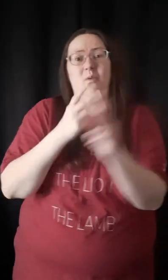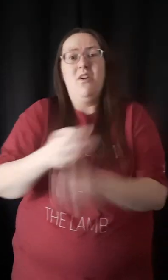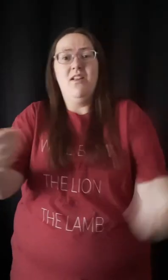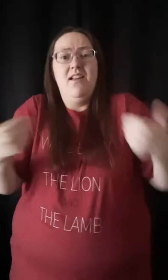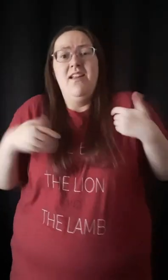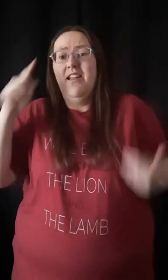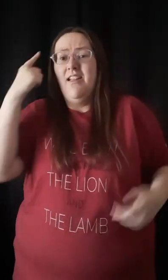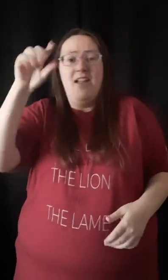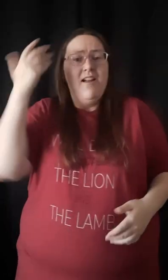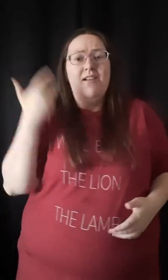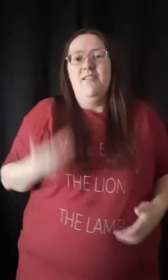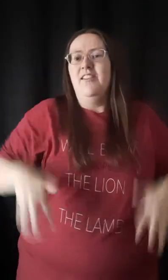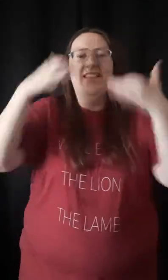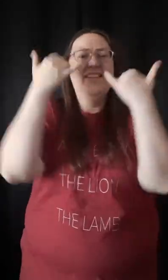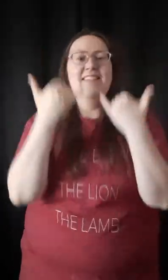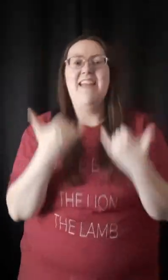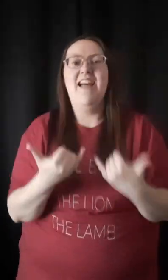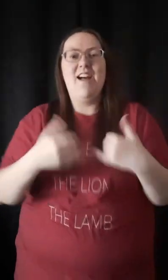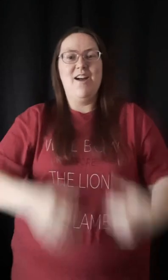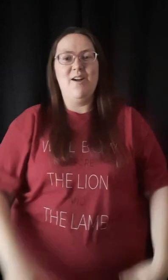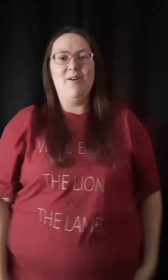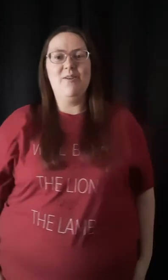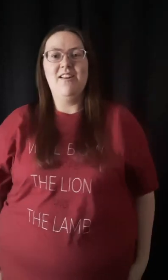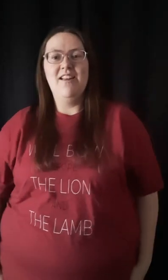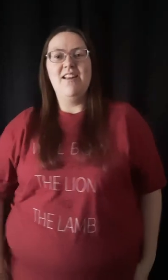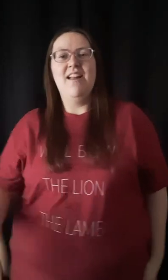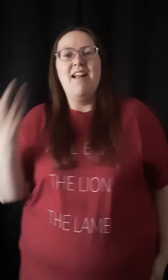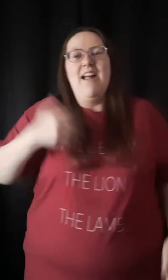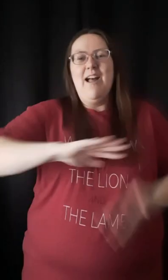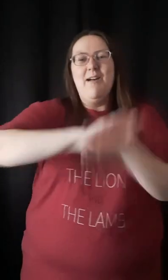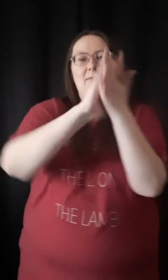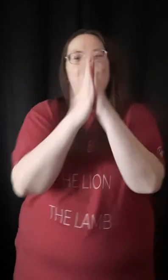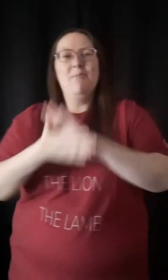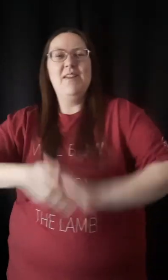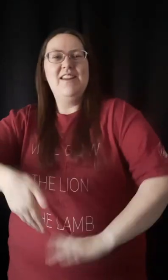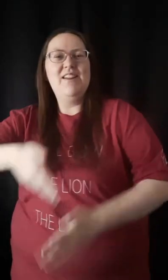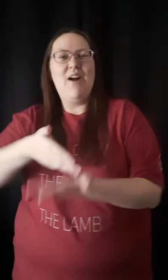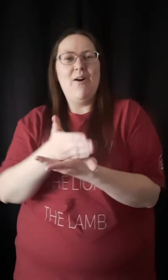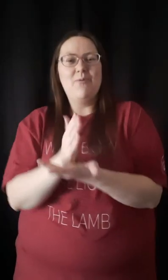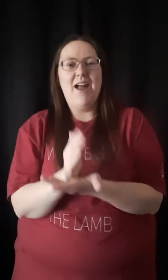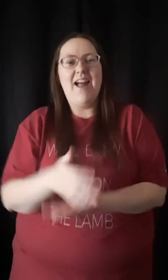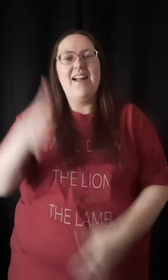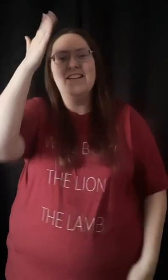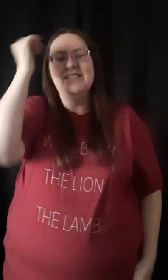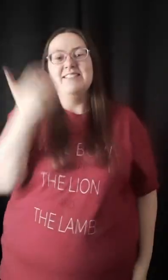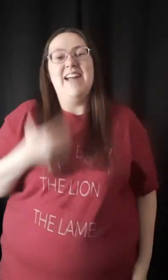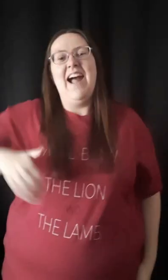What the world throws at me now I'm gonna be all right